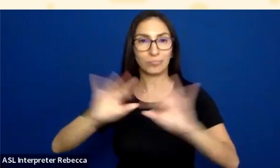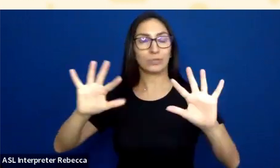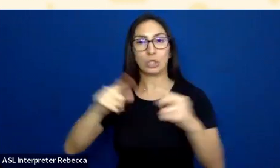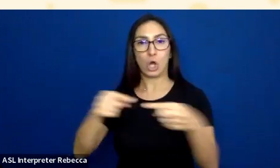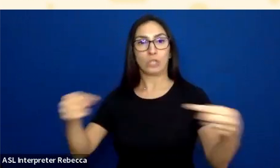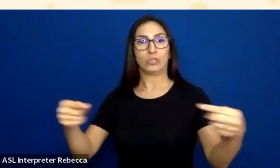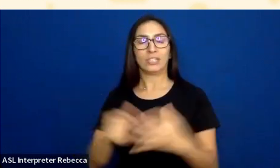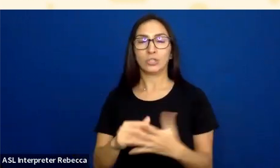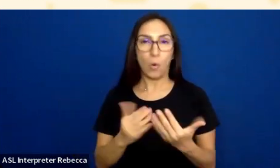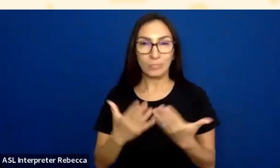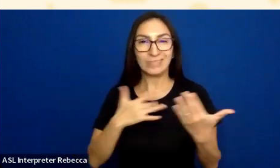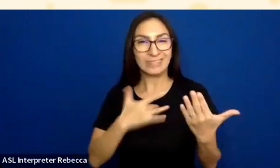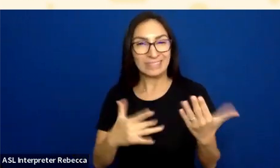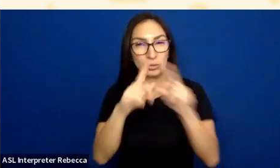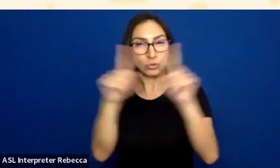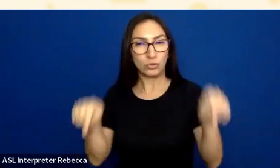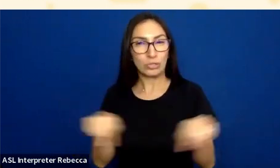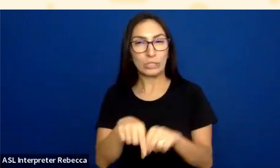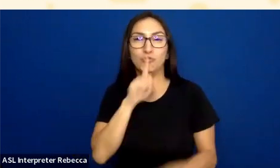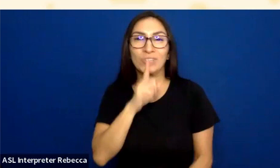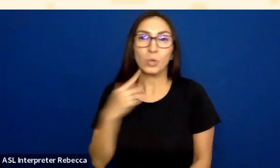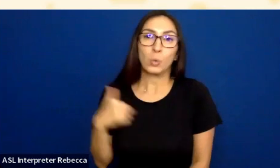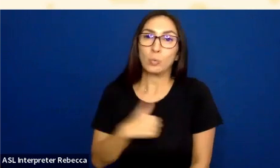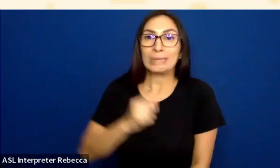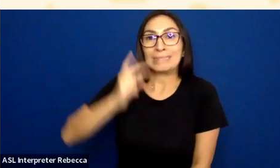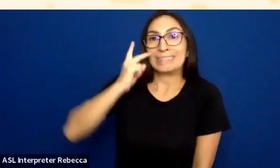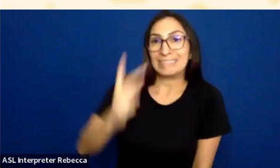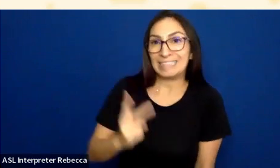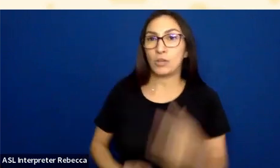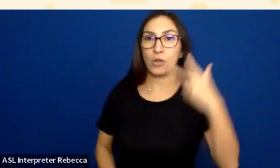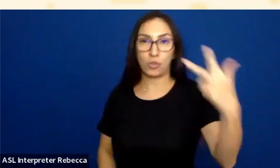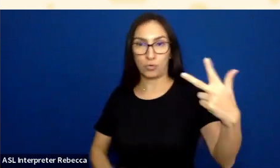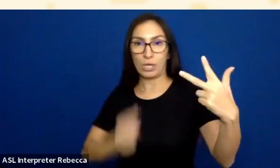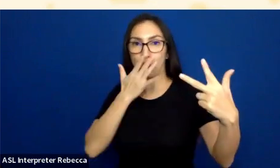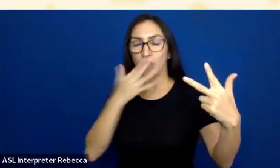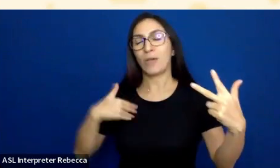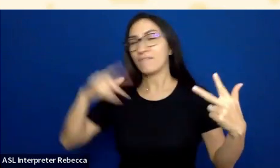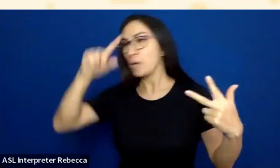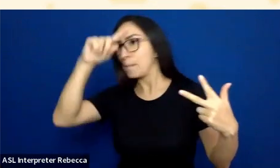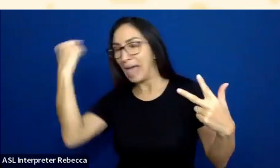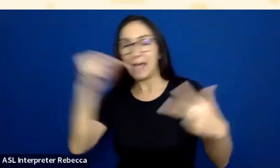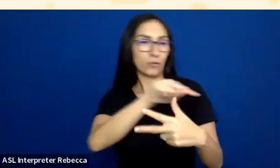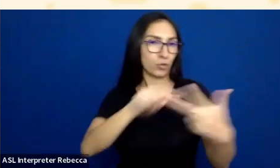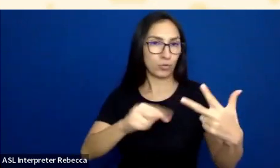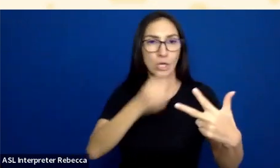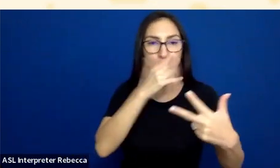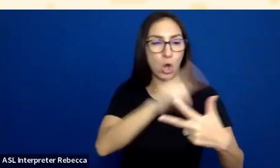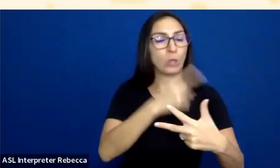we’re really seeing three colors. You got black, and then you got three colors that are presented red, green, and blue.